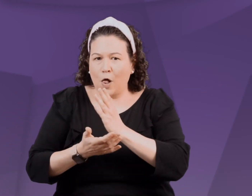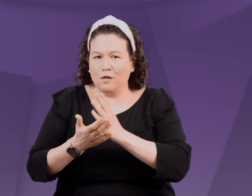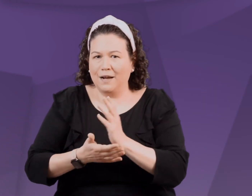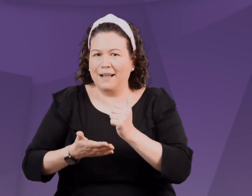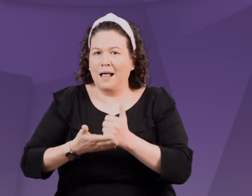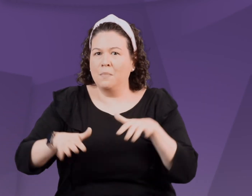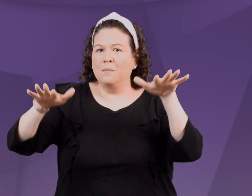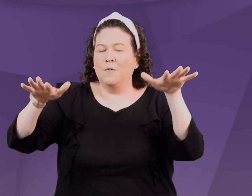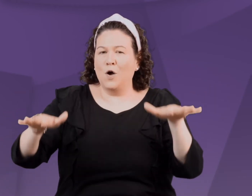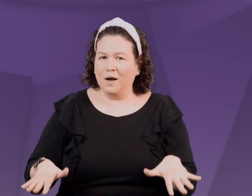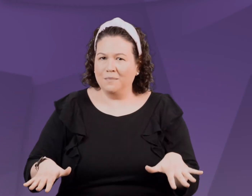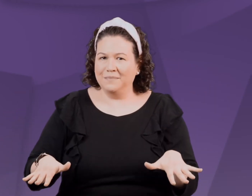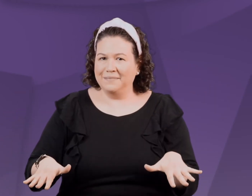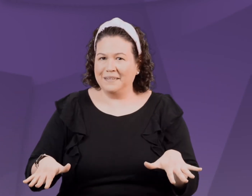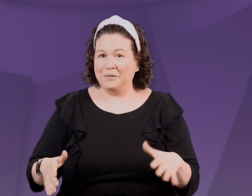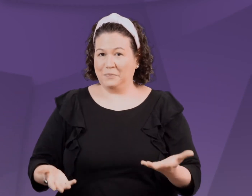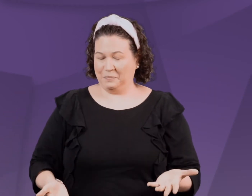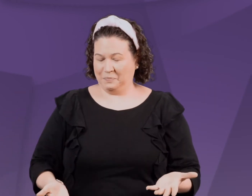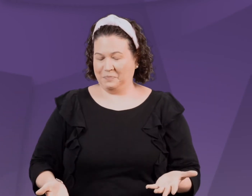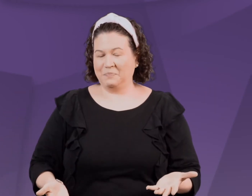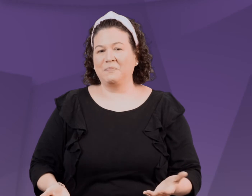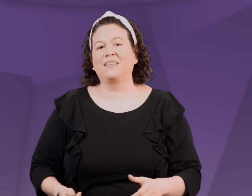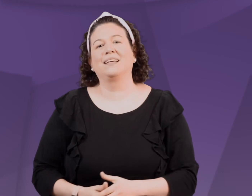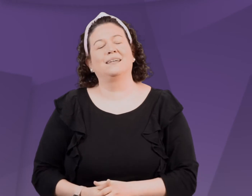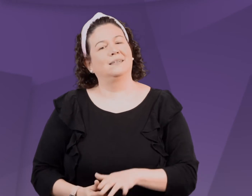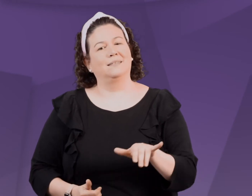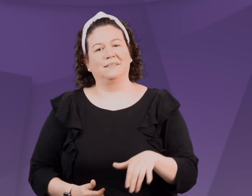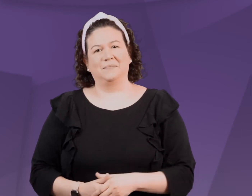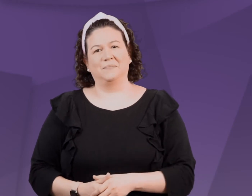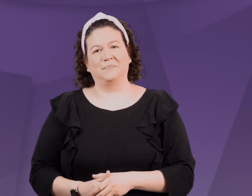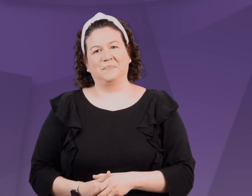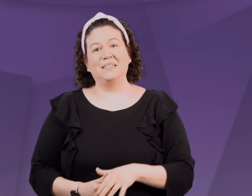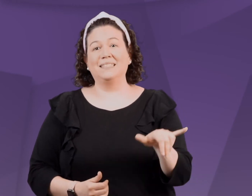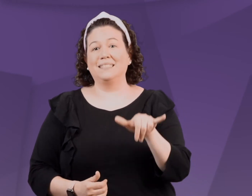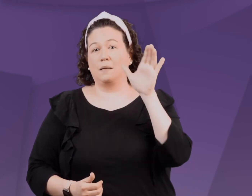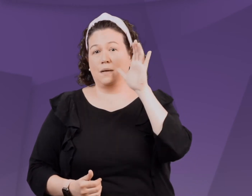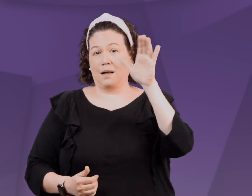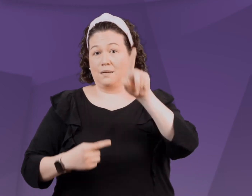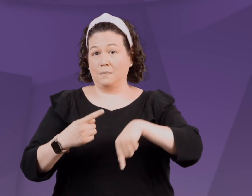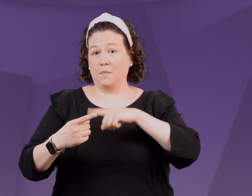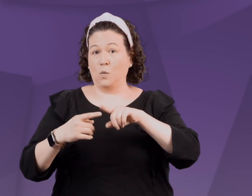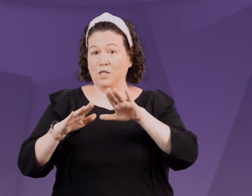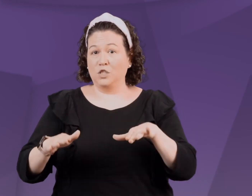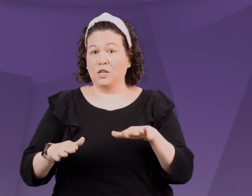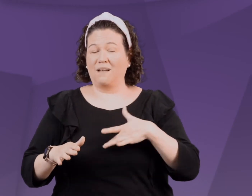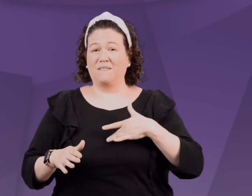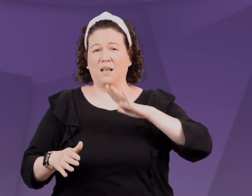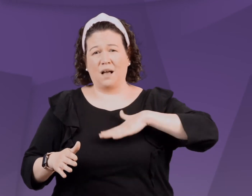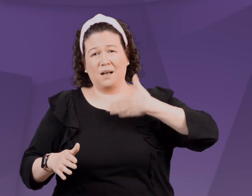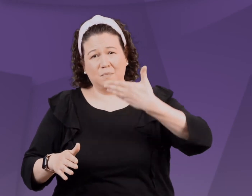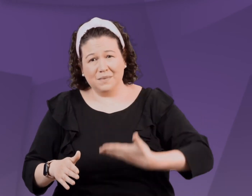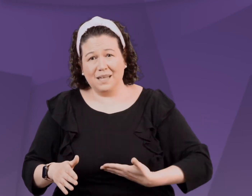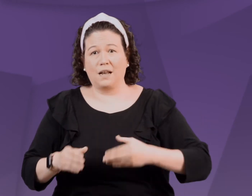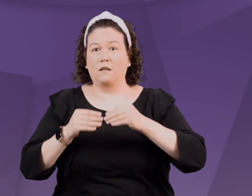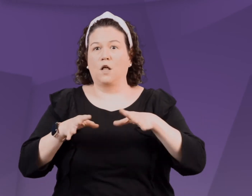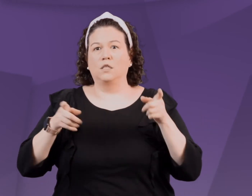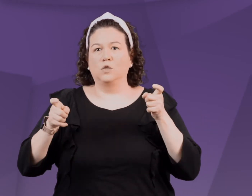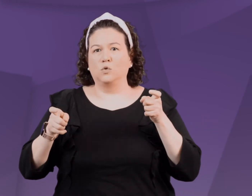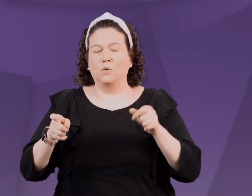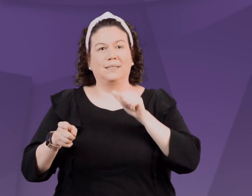You would grab them and take them out of the water and make sure that they're all right and help them to feel calm.